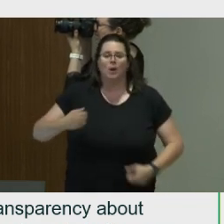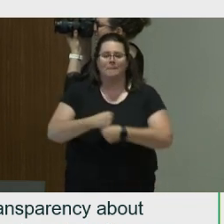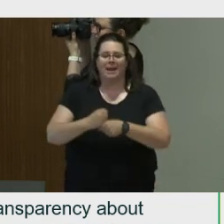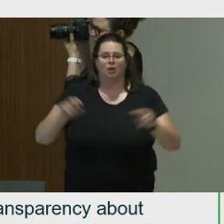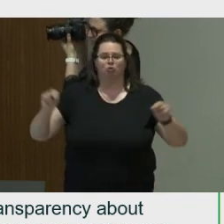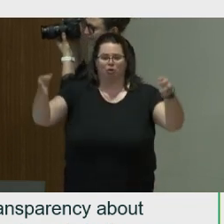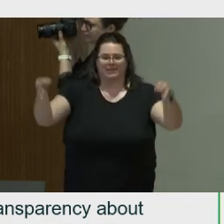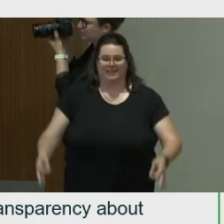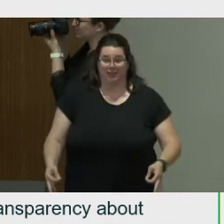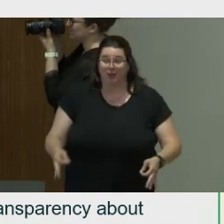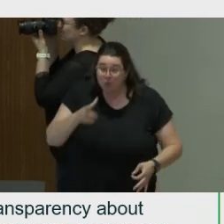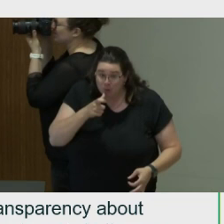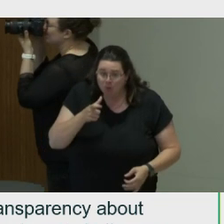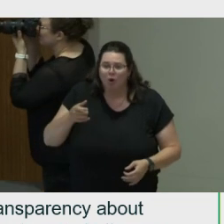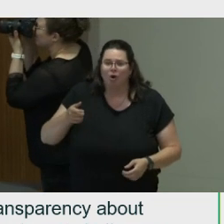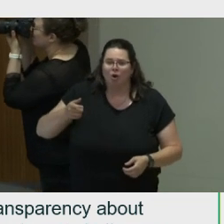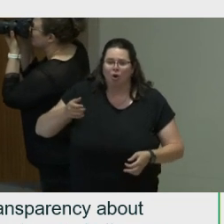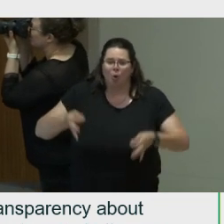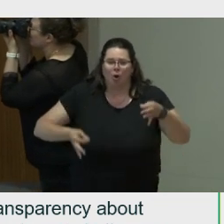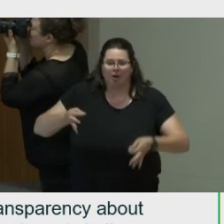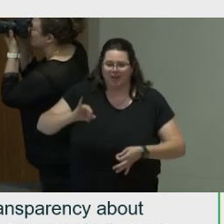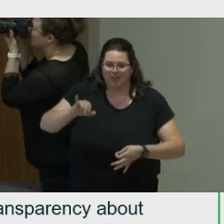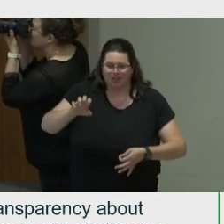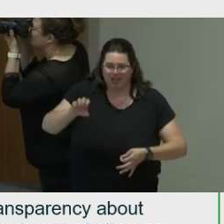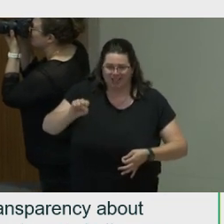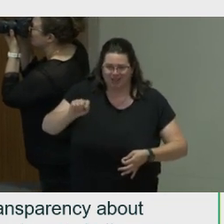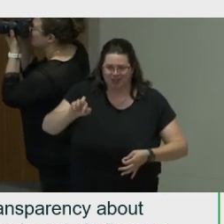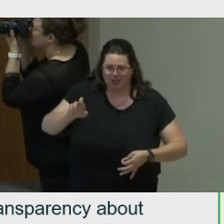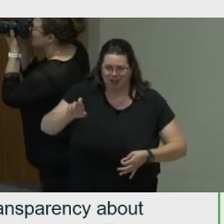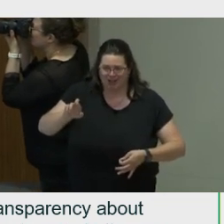But the court jester, I think you all know the court jester as that funny guy of medieval